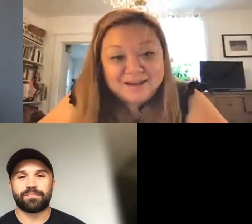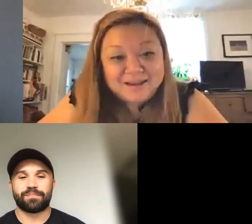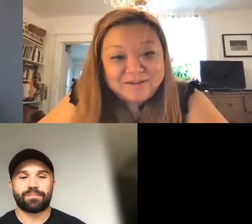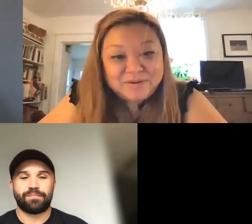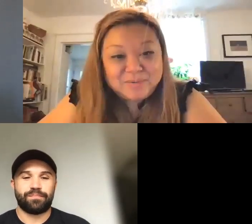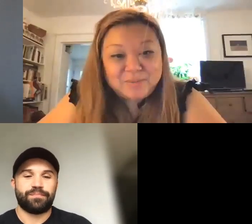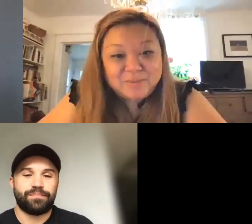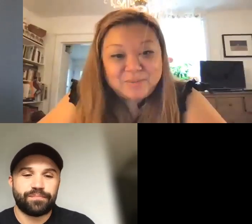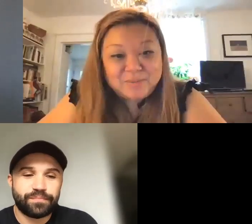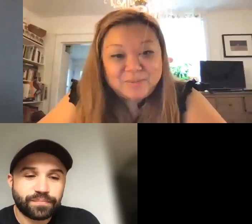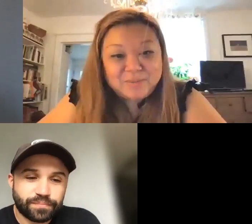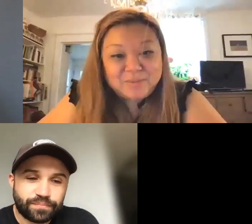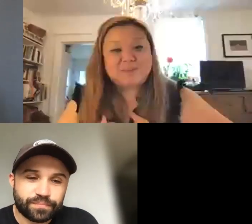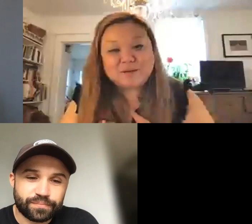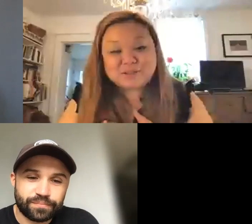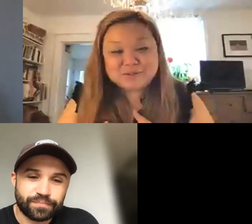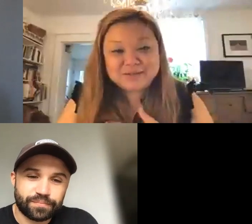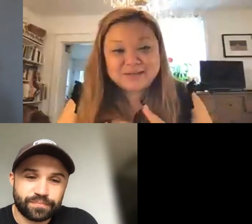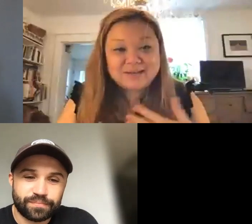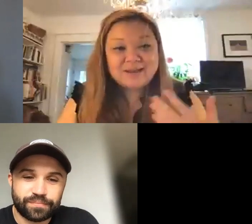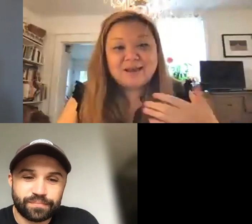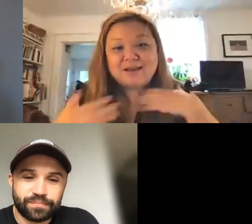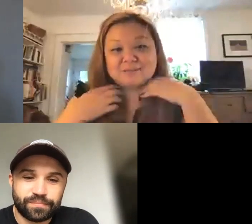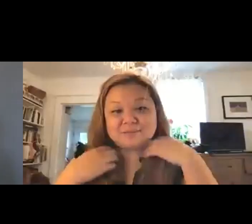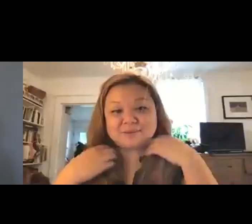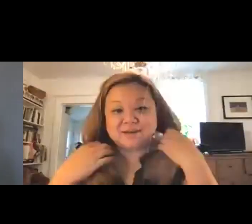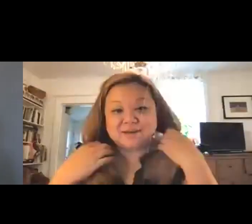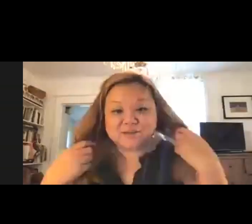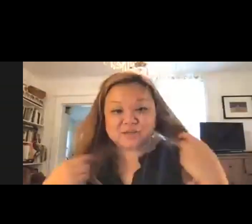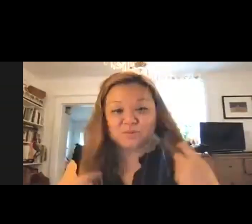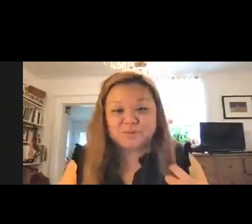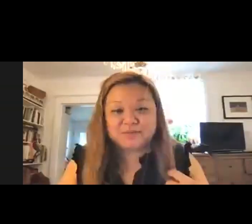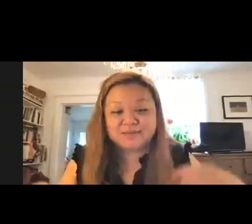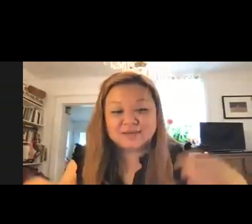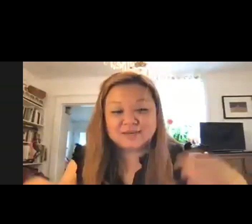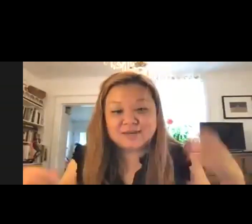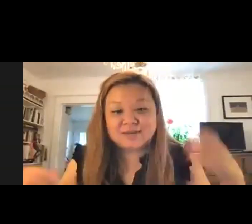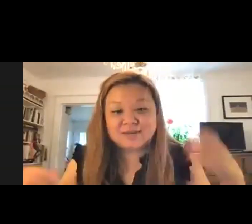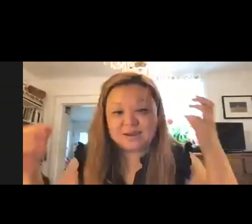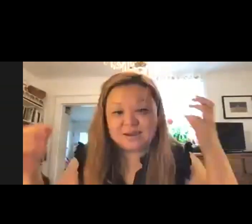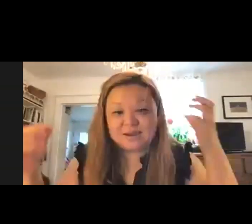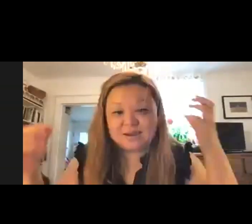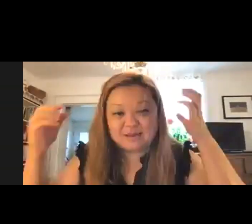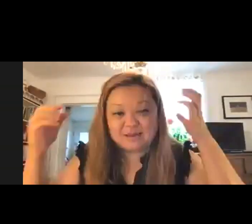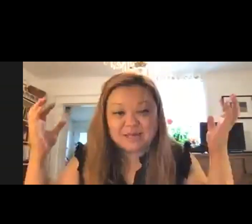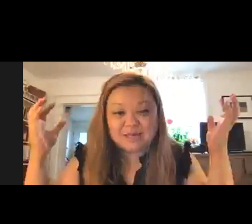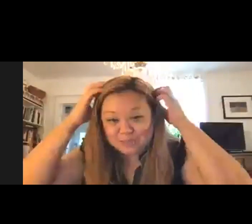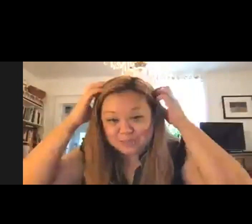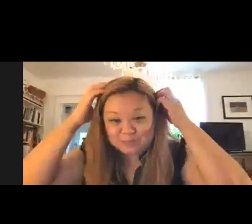I'm Marjorie. I'm an Asian woman, middle-aged Asian woman